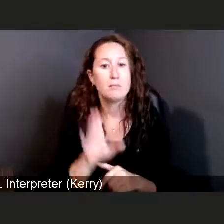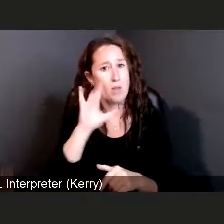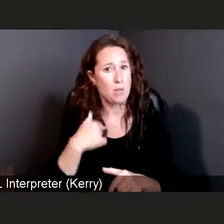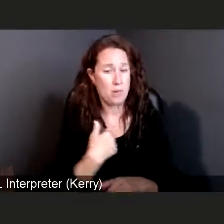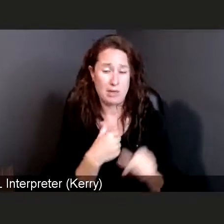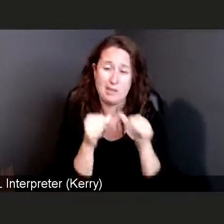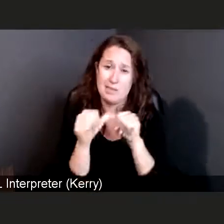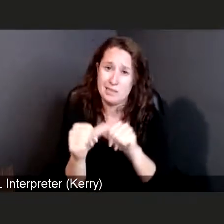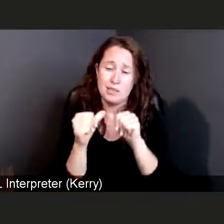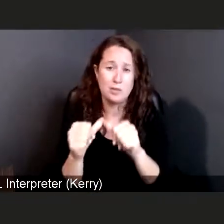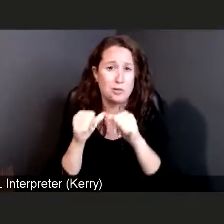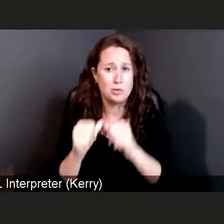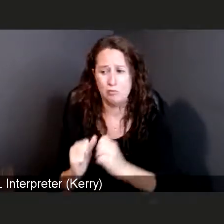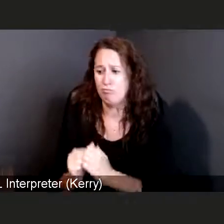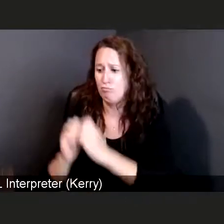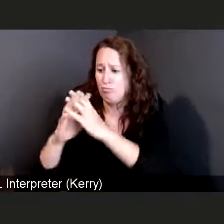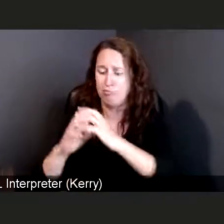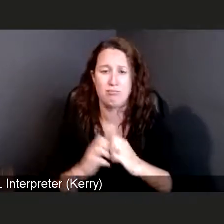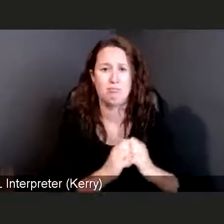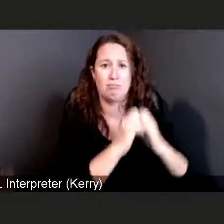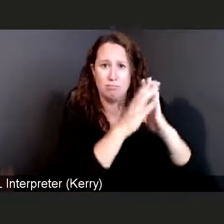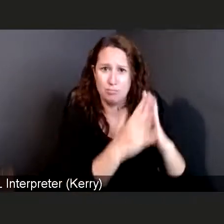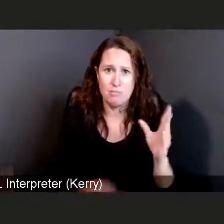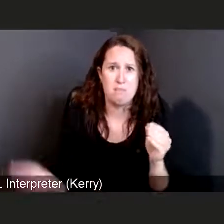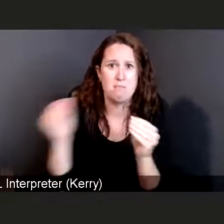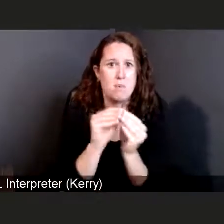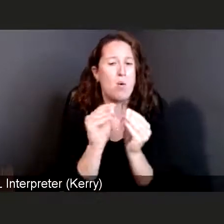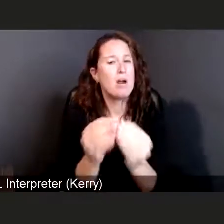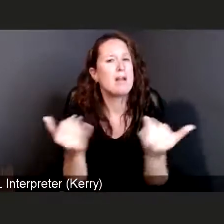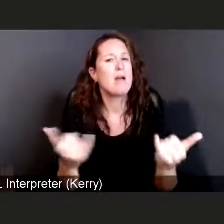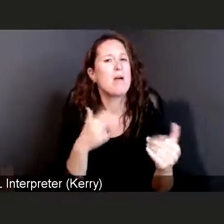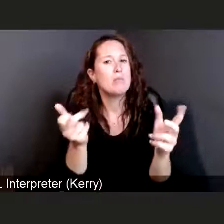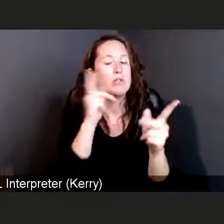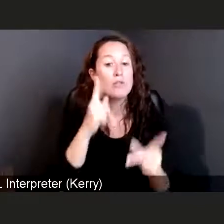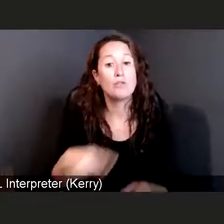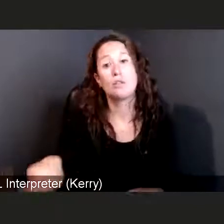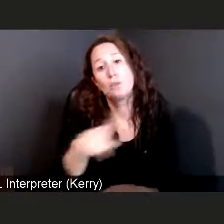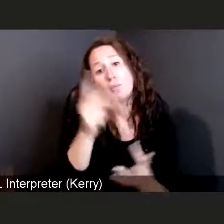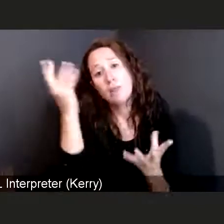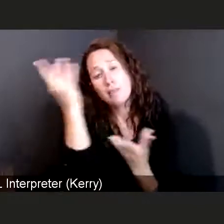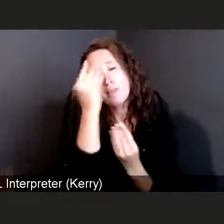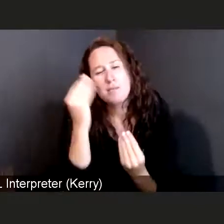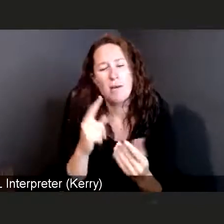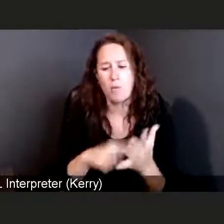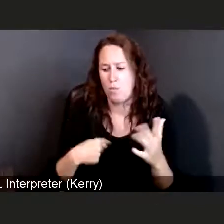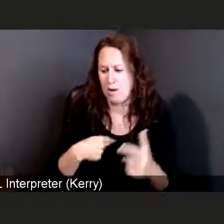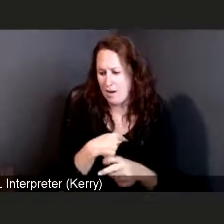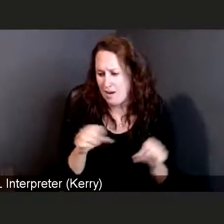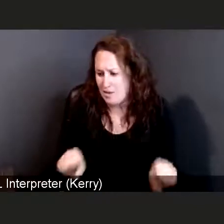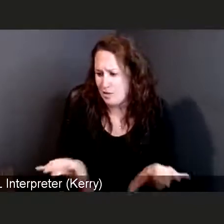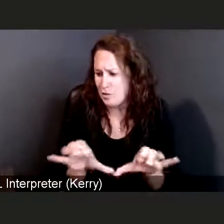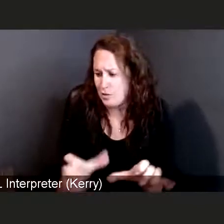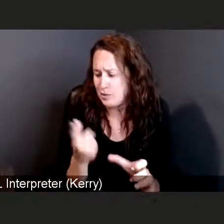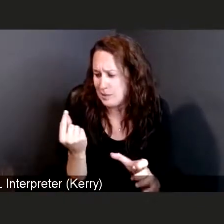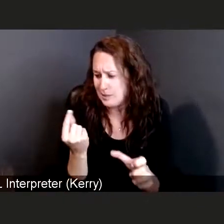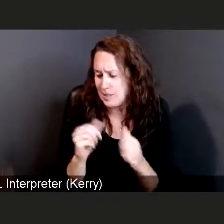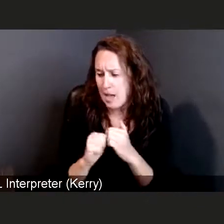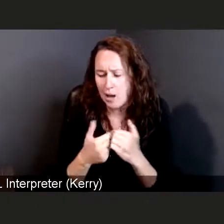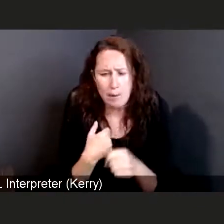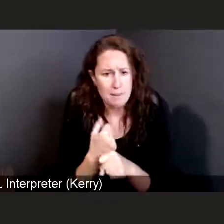for all of you to think about the fact that the things we need to do to make ourselves as protected